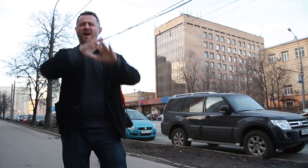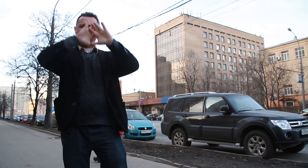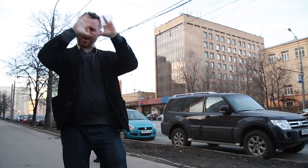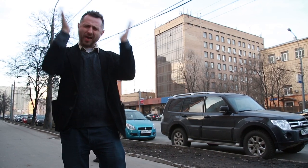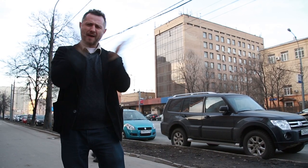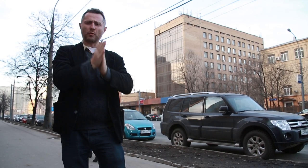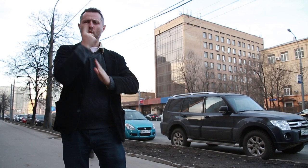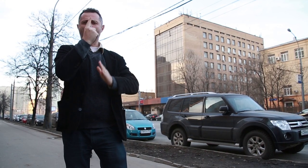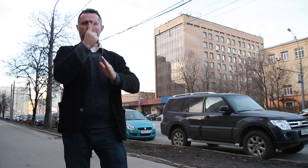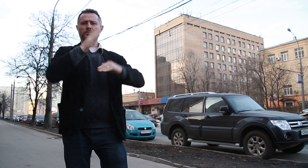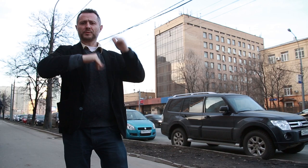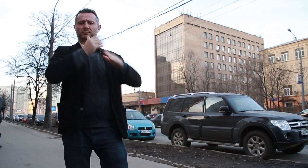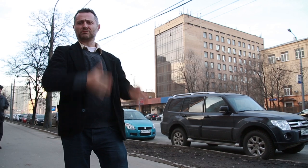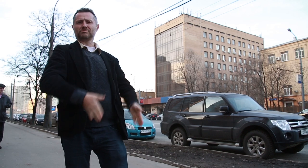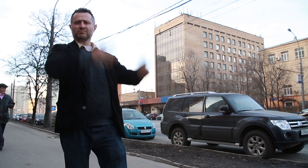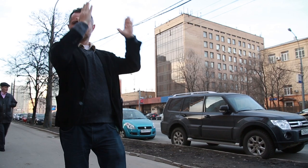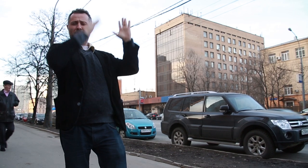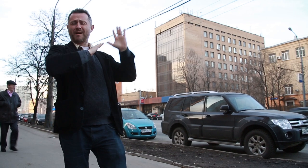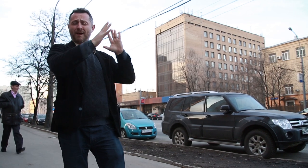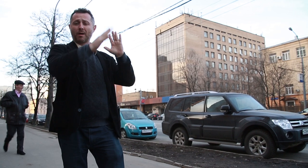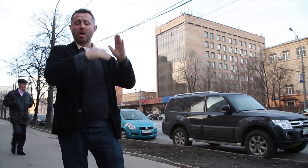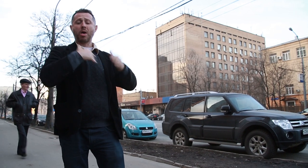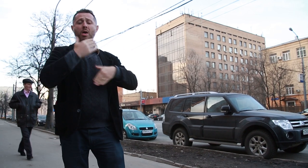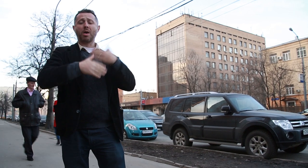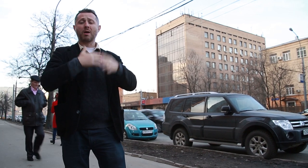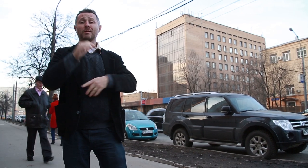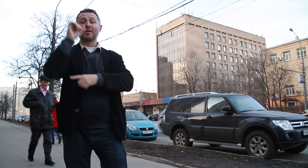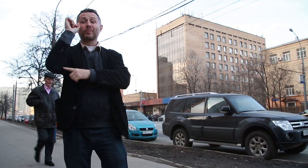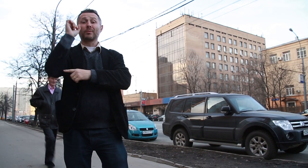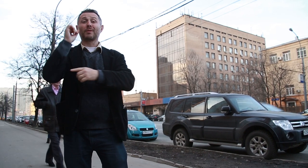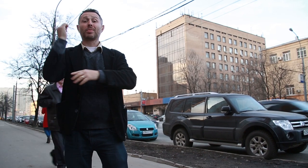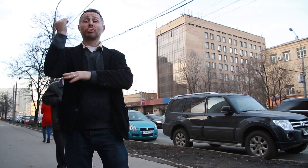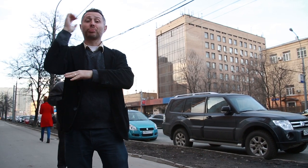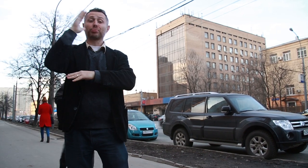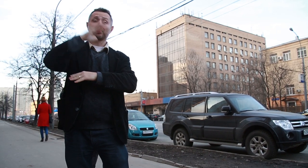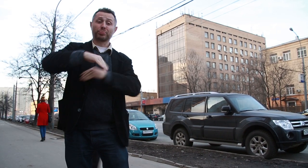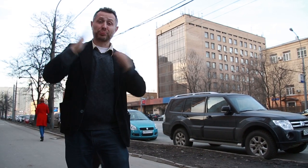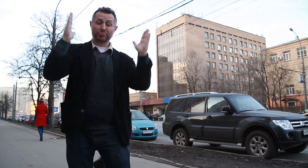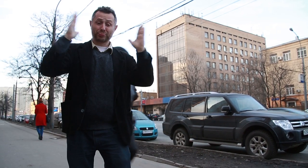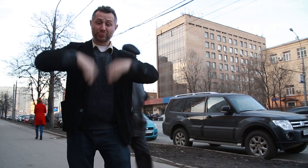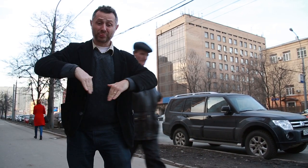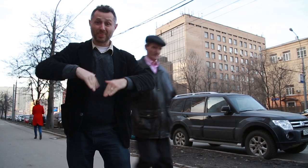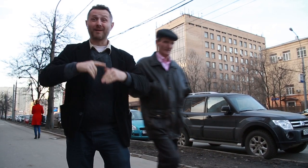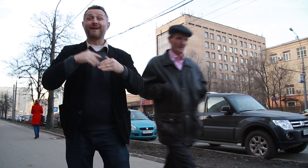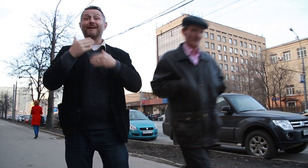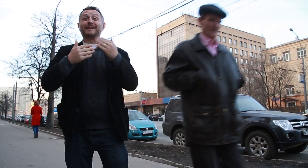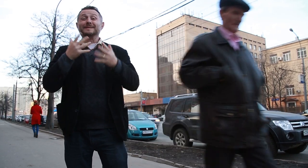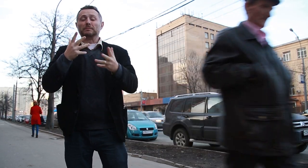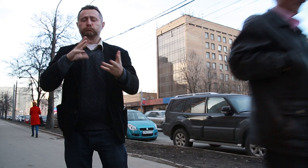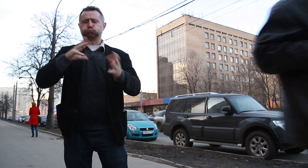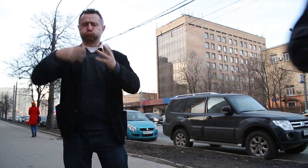the fall of the Soviet Union, the VOG started to face many problems. They went from